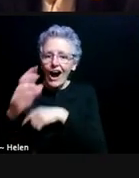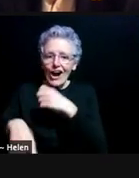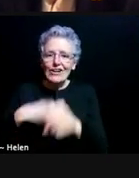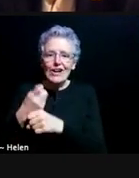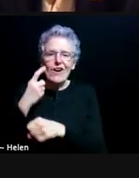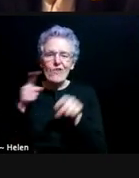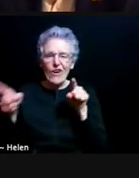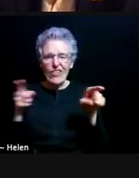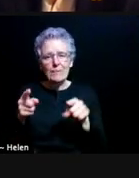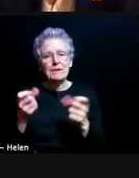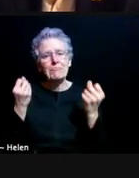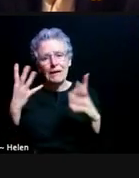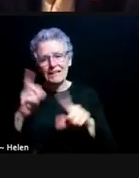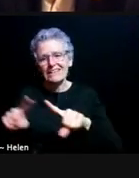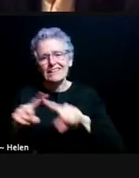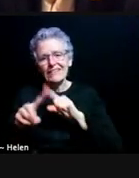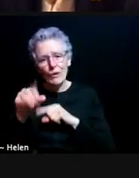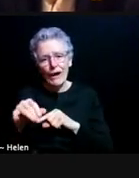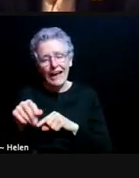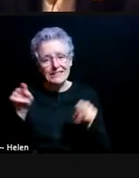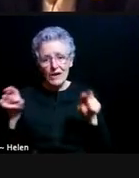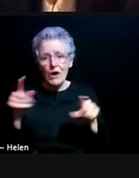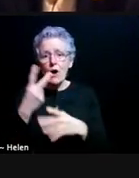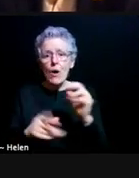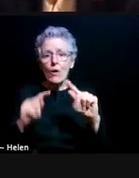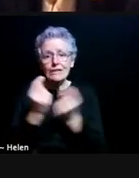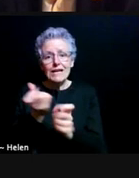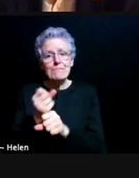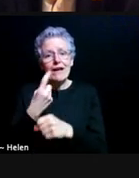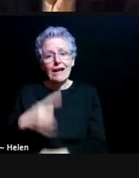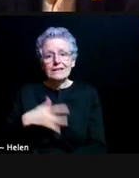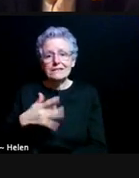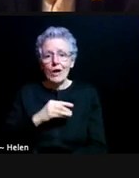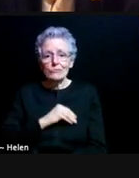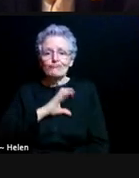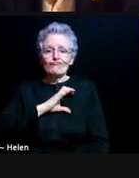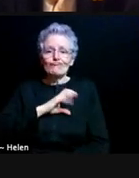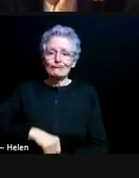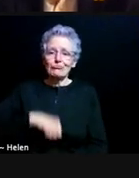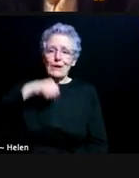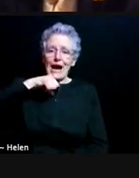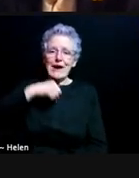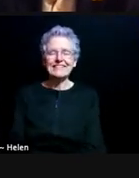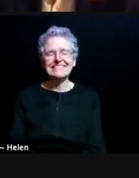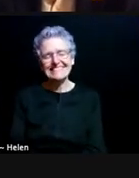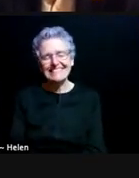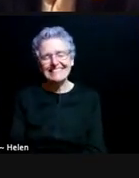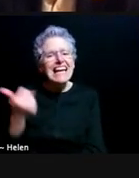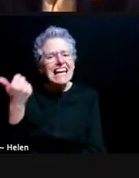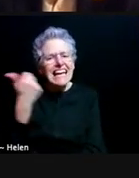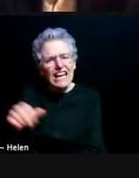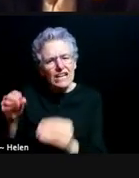in many ways, and they make us so proud. Are there any new details available about what you're gonna be doing